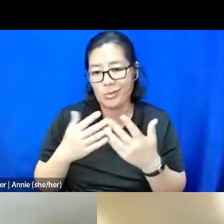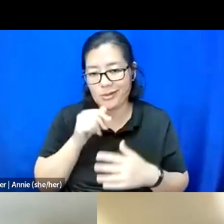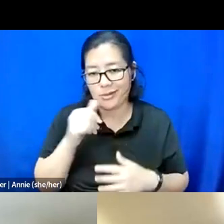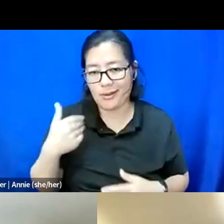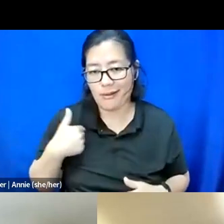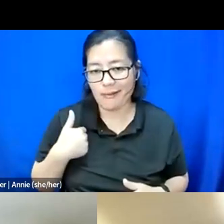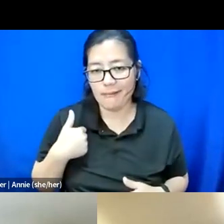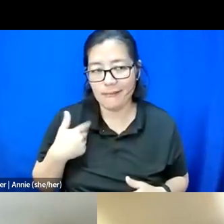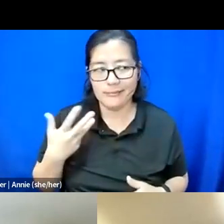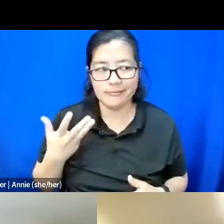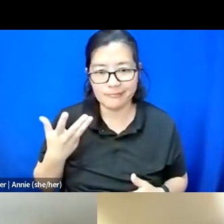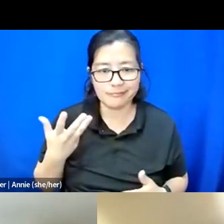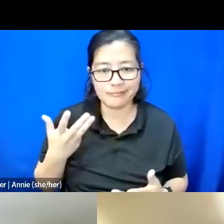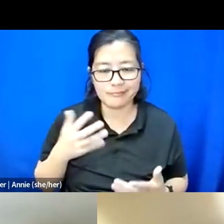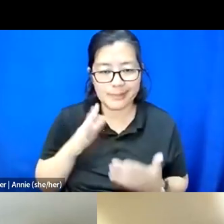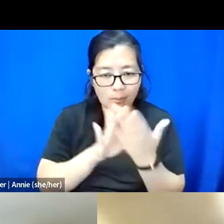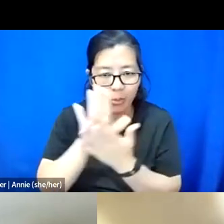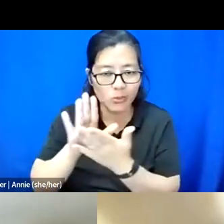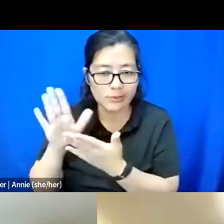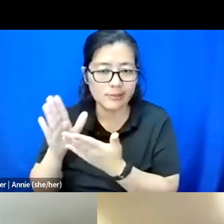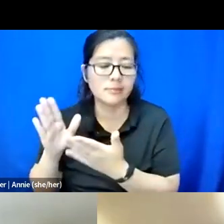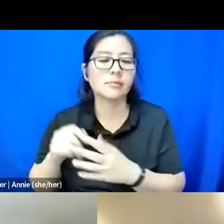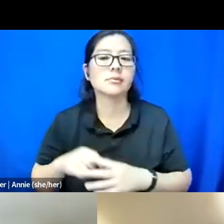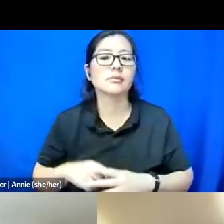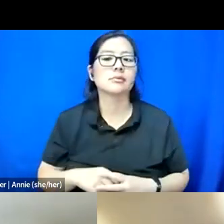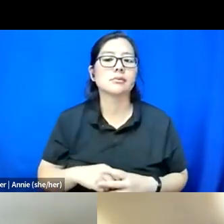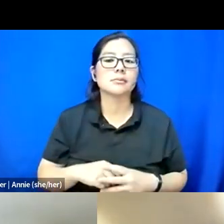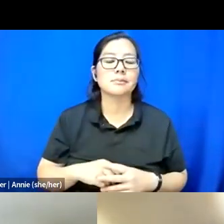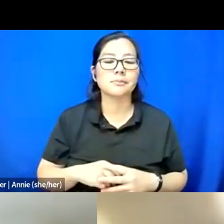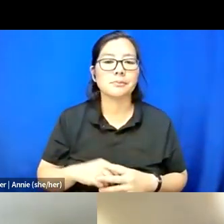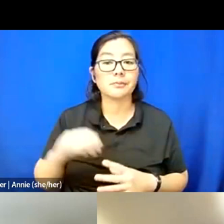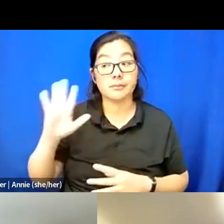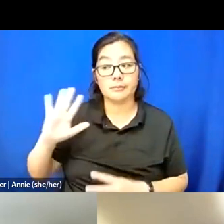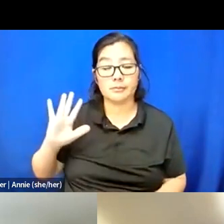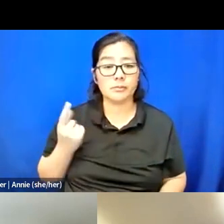to build community, even if I didn't have it in person.